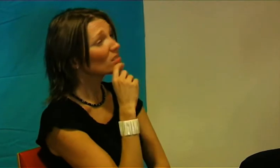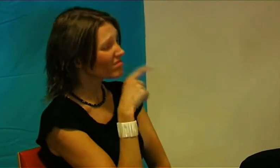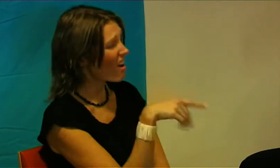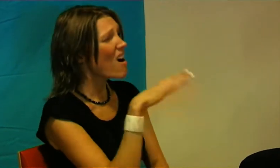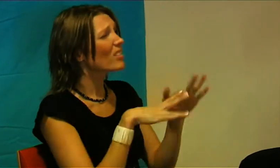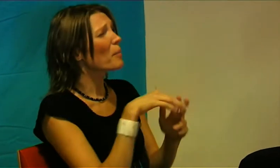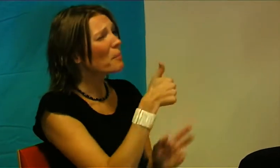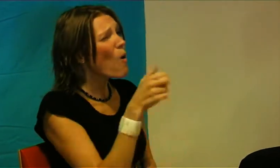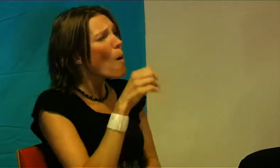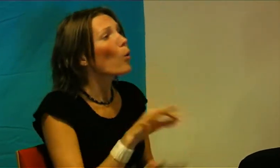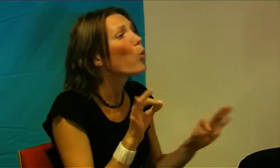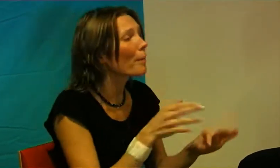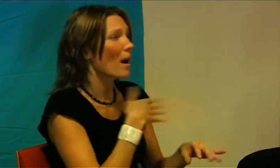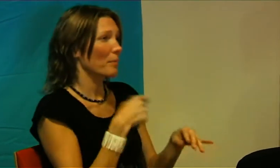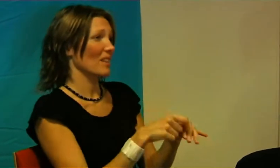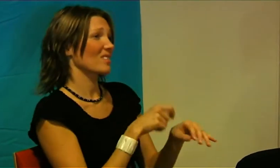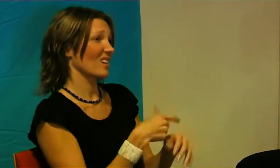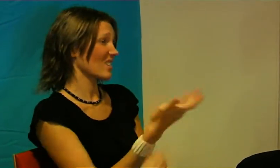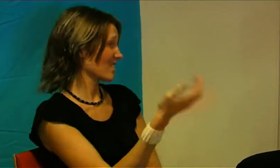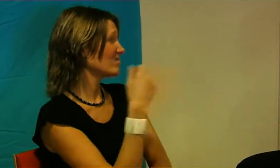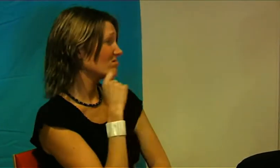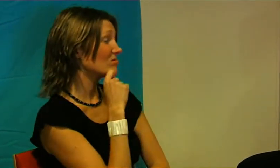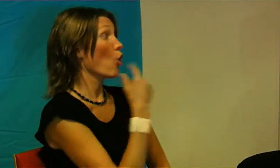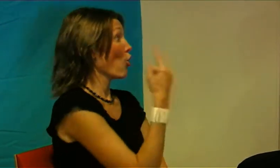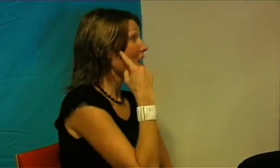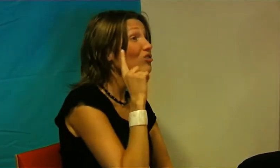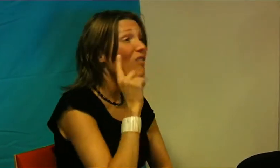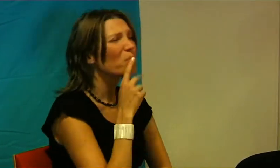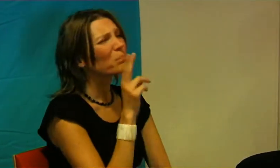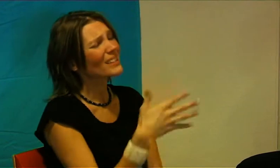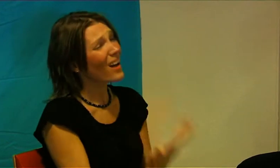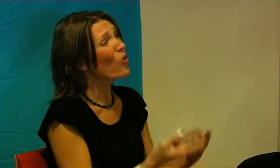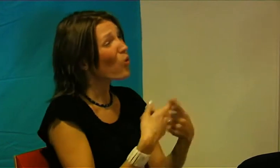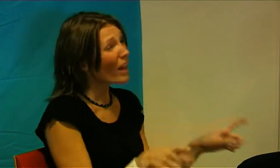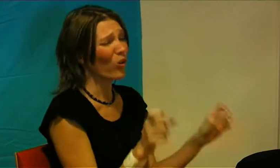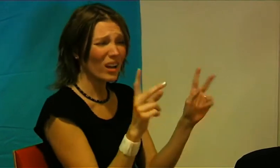Yes, it is simply about how you measure. Hearing and deaf are different, okay-